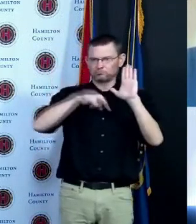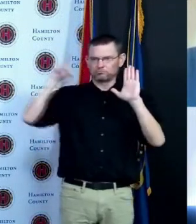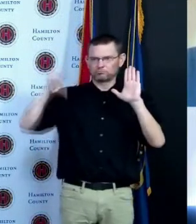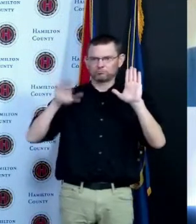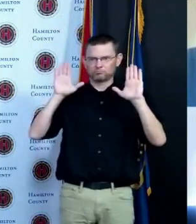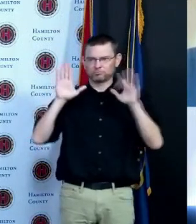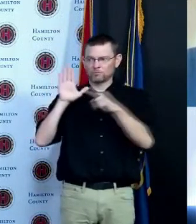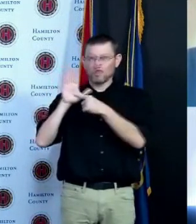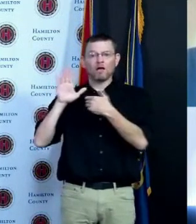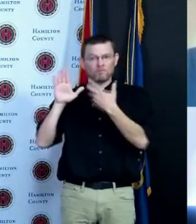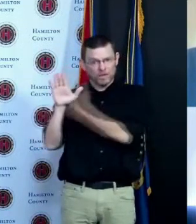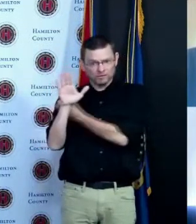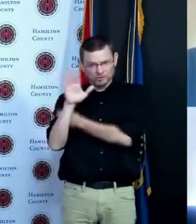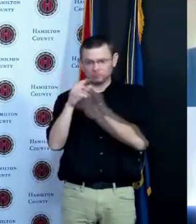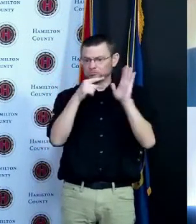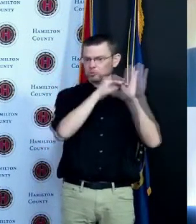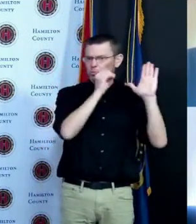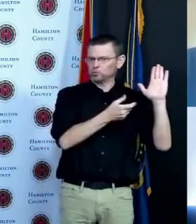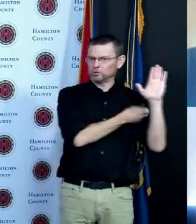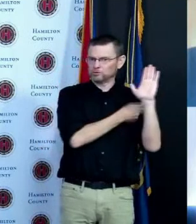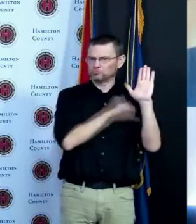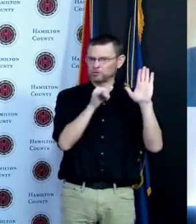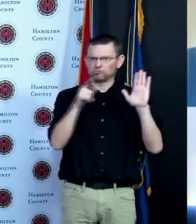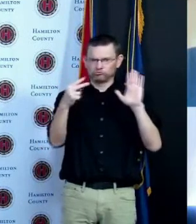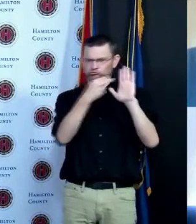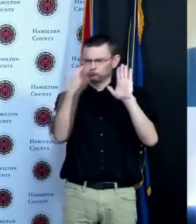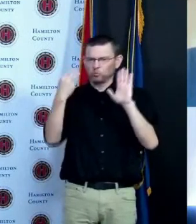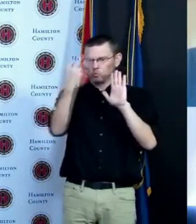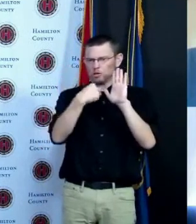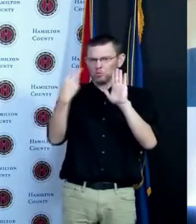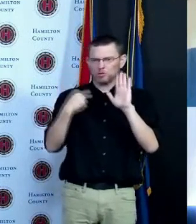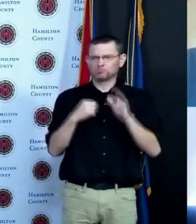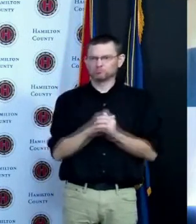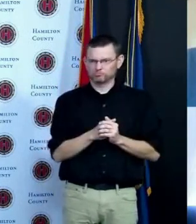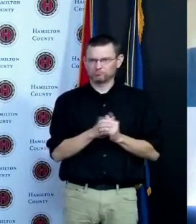mask unless I'm in a really crowded situation and so when I'm outside I don't wear a mask and